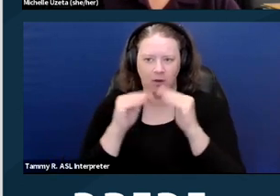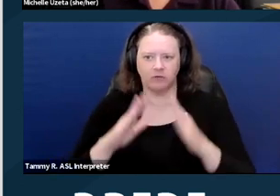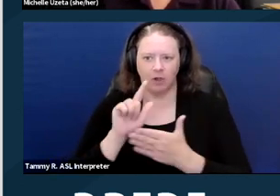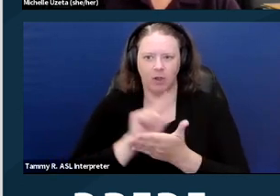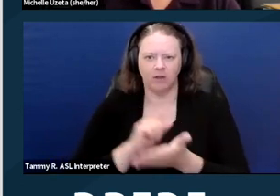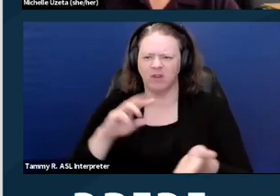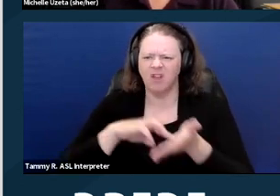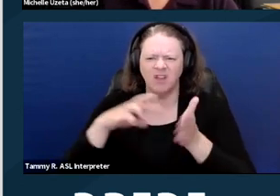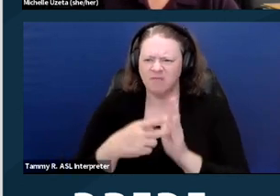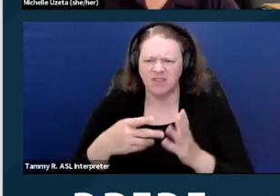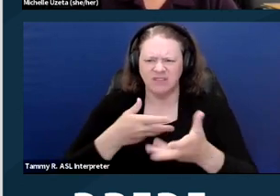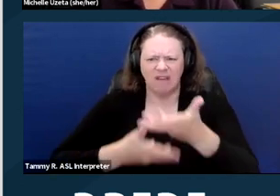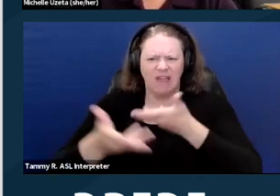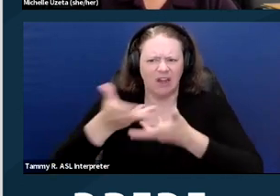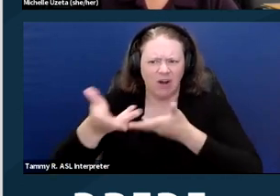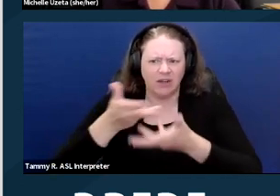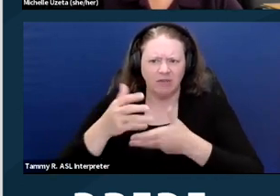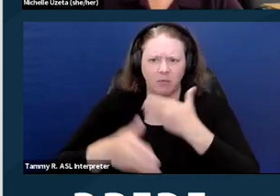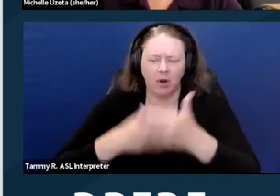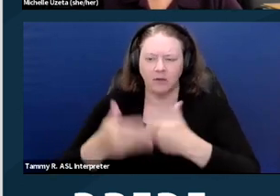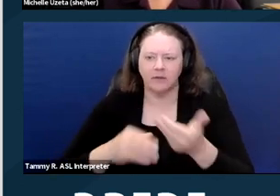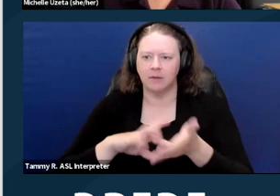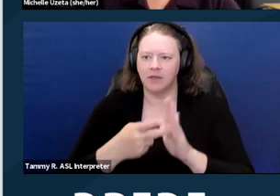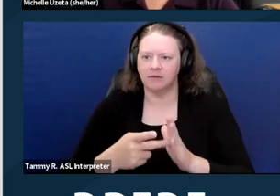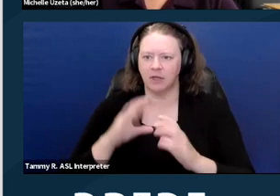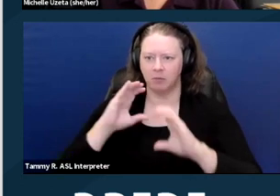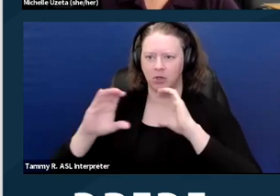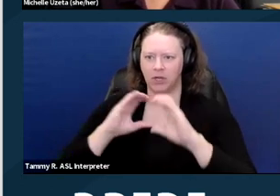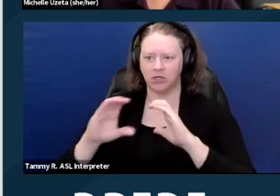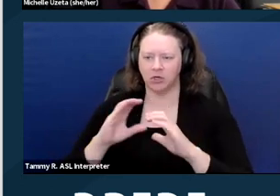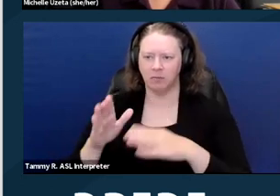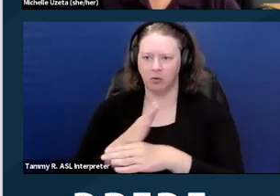some kind of communication back and forth between the person with a disability and the housing provider